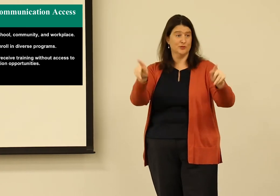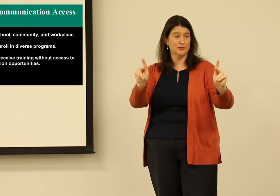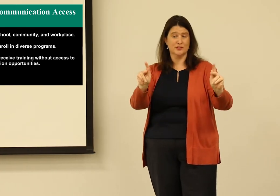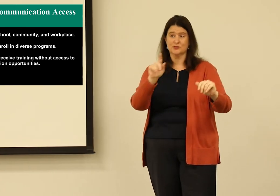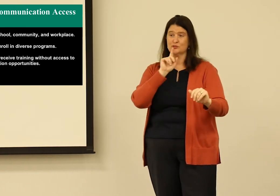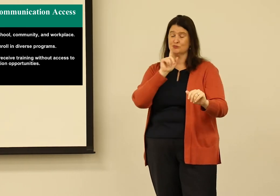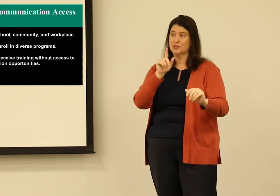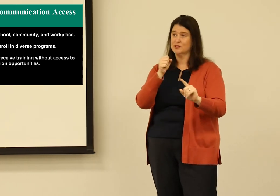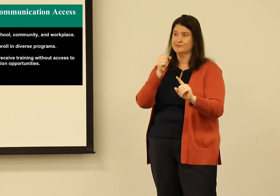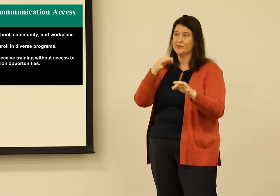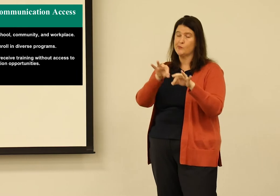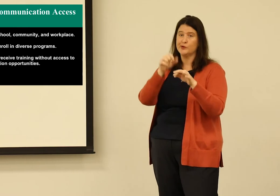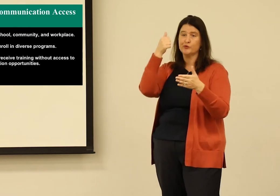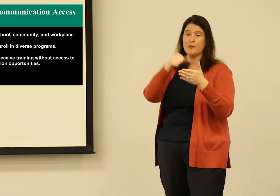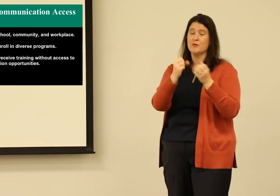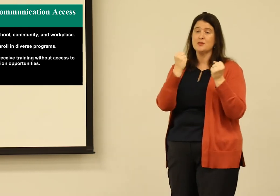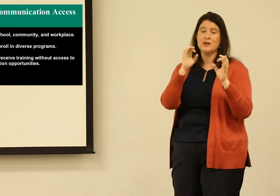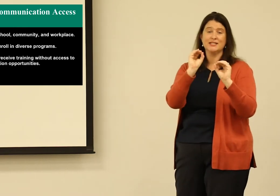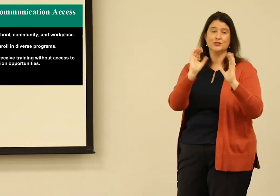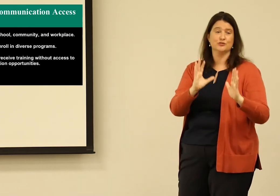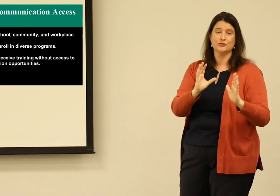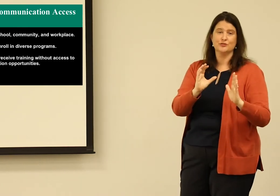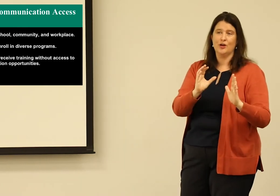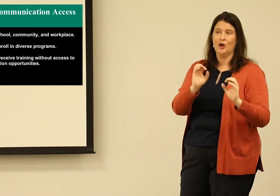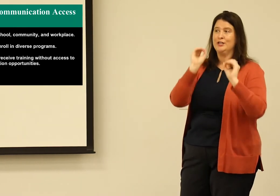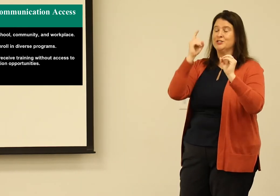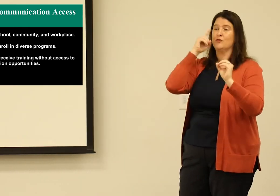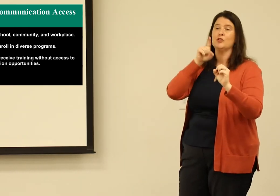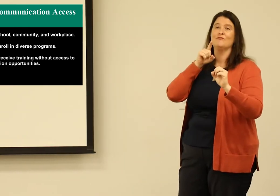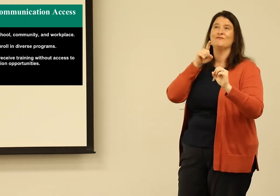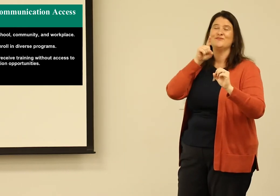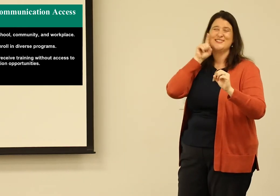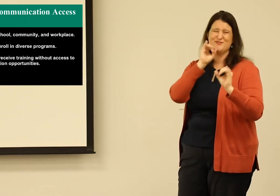So with that, the opportunities of access are really important to remember.